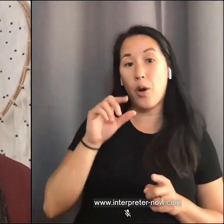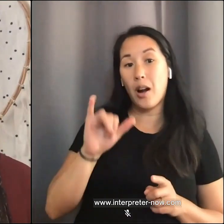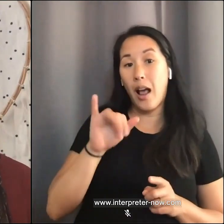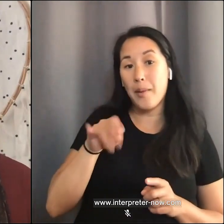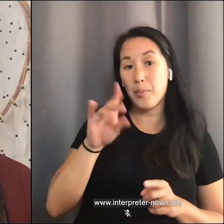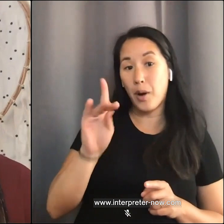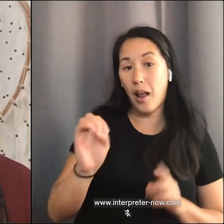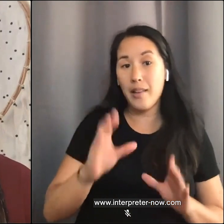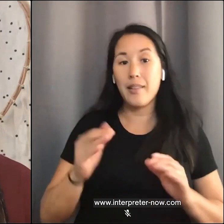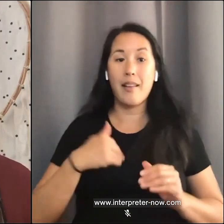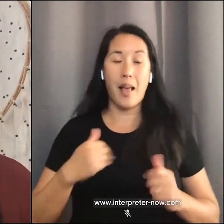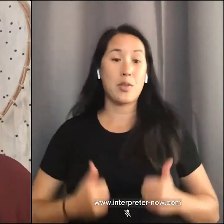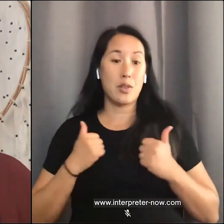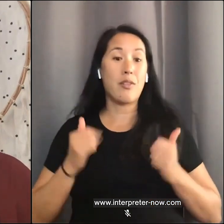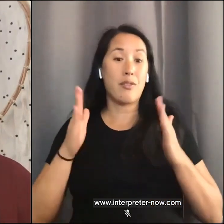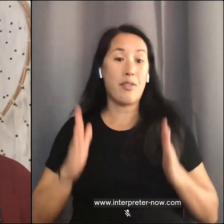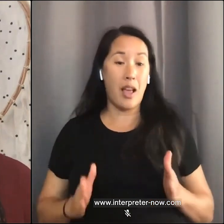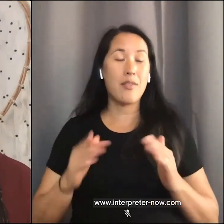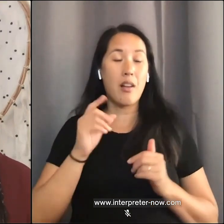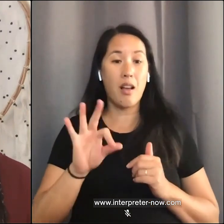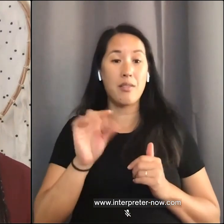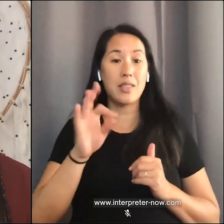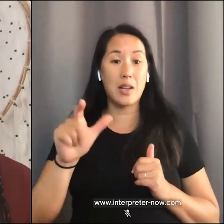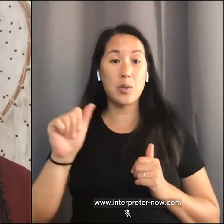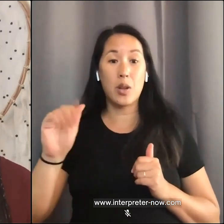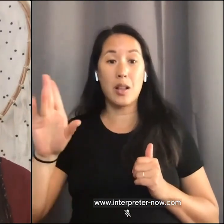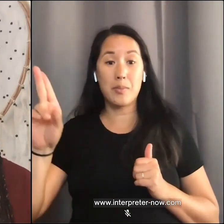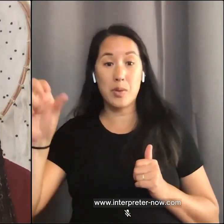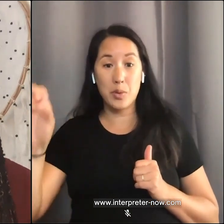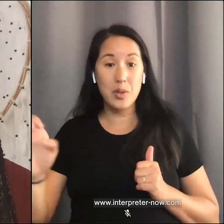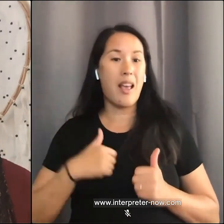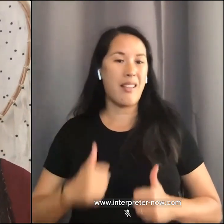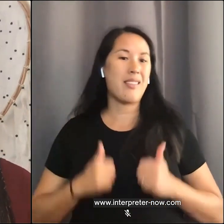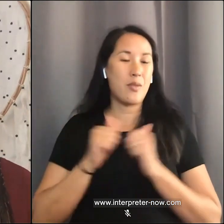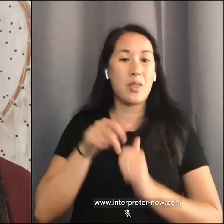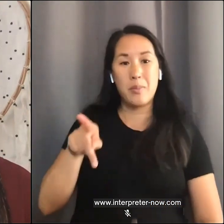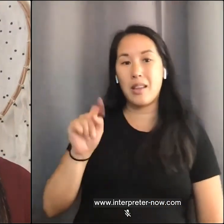with PTSD. I don't say all of these things just to brag. I say all of these things because